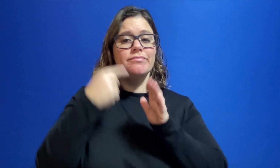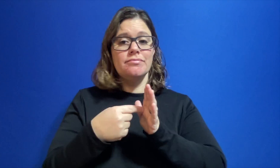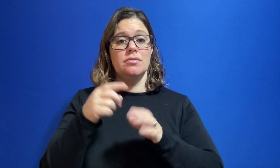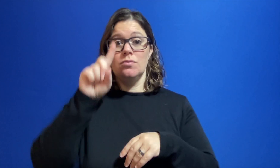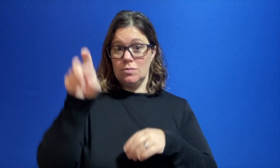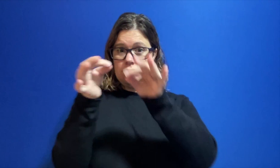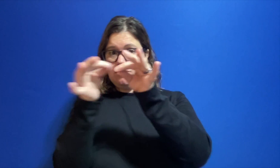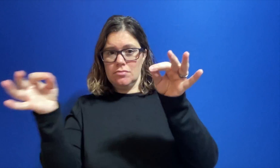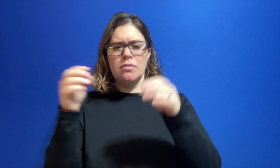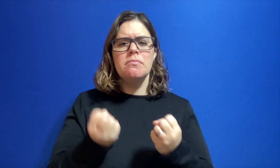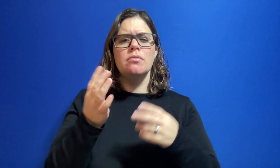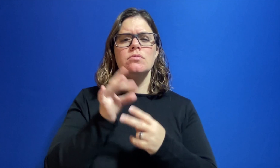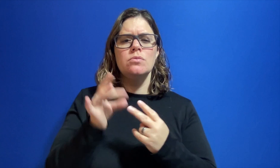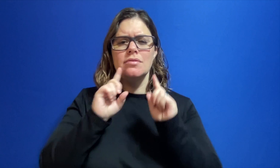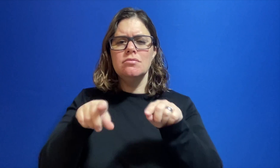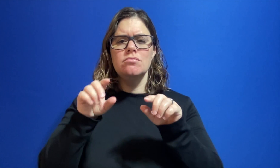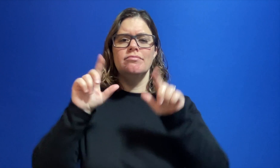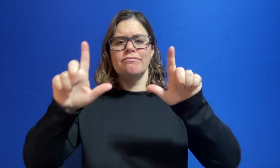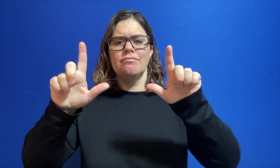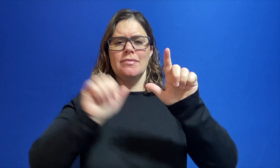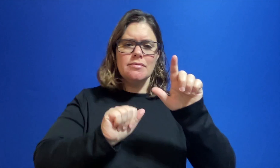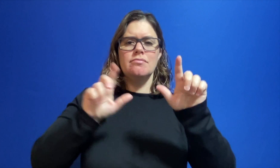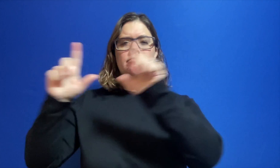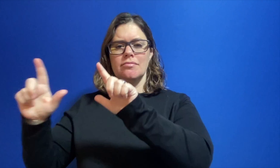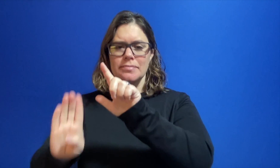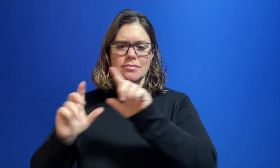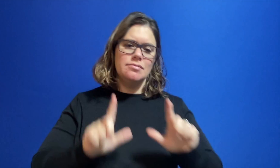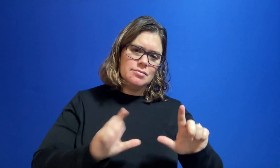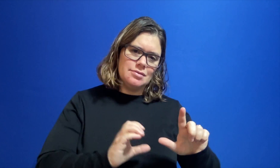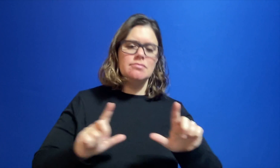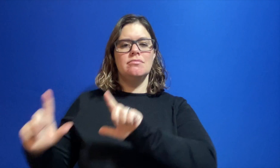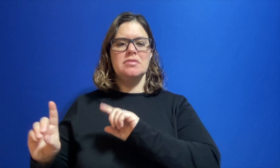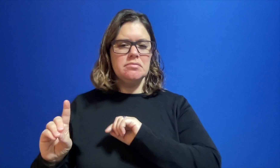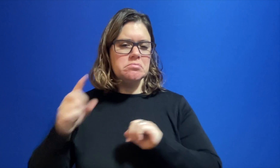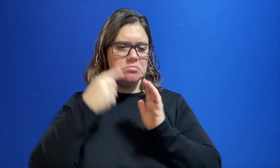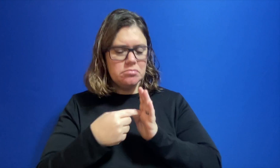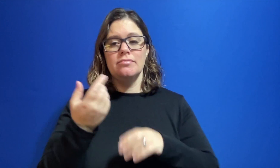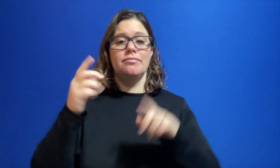For instance, the question consists of multiple choice answers. a., b., c., and d. Pictures are: